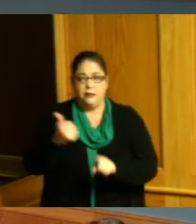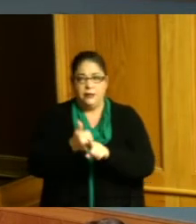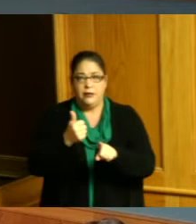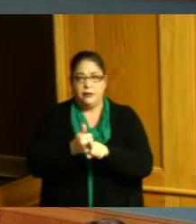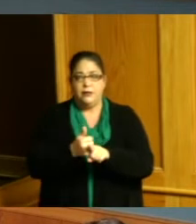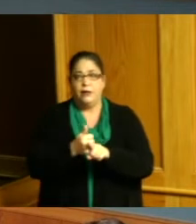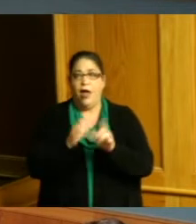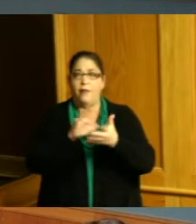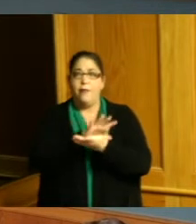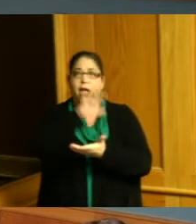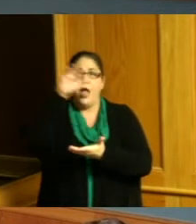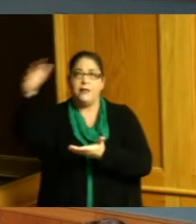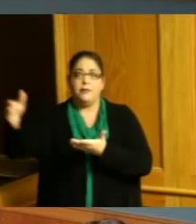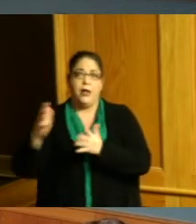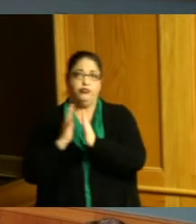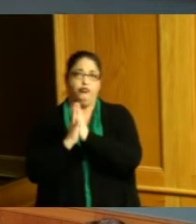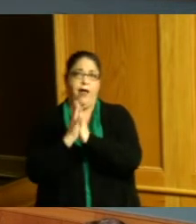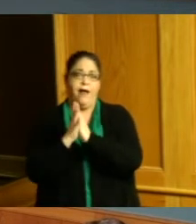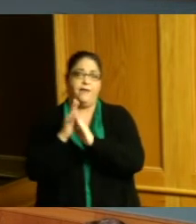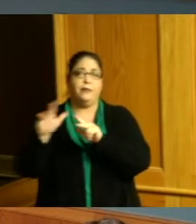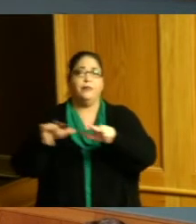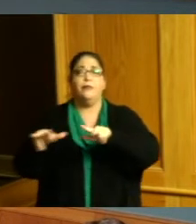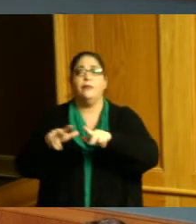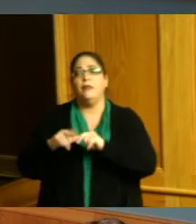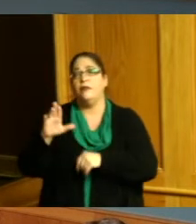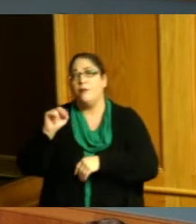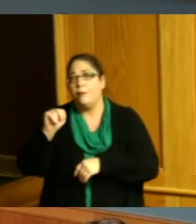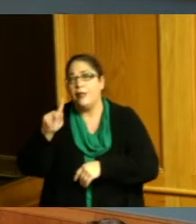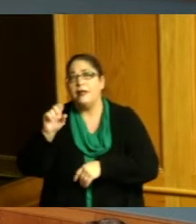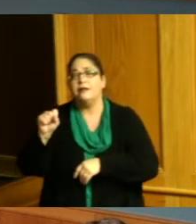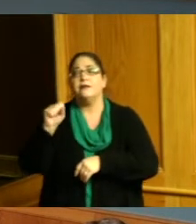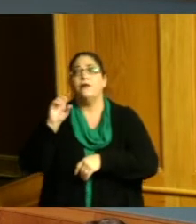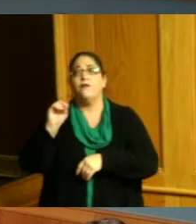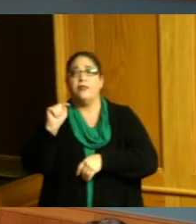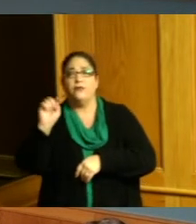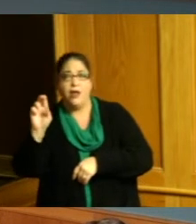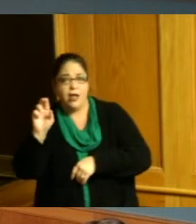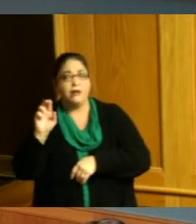amounts of foot traffic in downtown the banks and Over-the-Rhine FC Cincinnati will build a new 21st